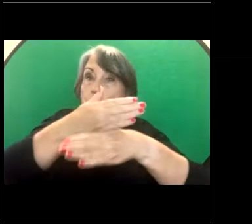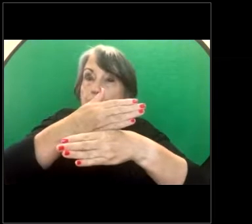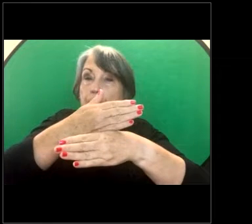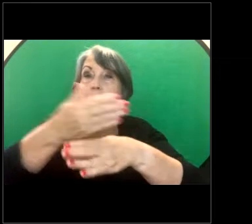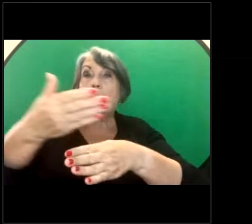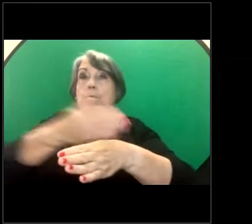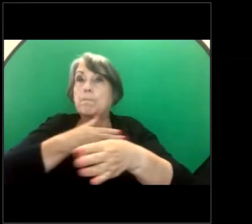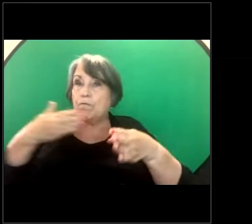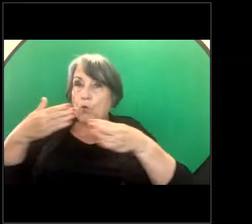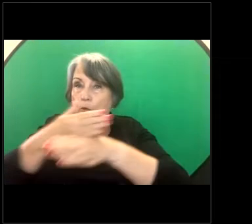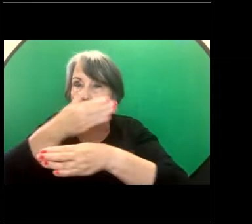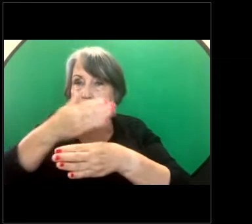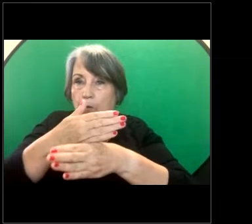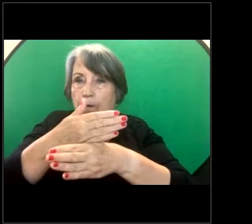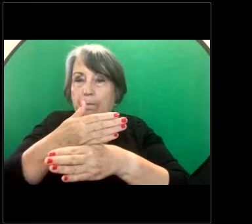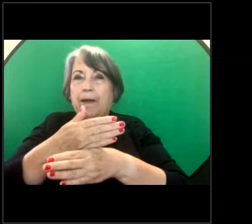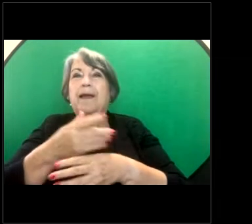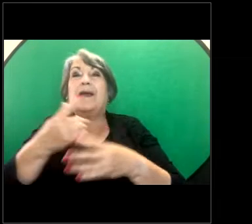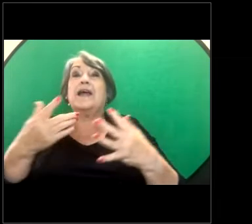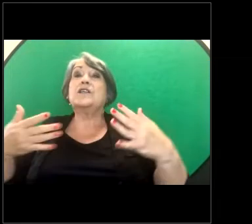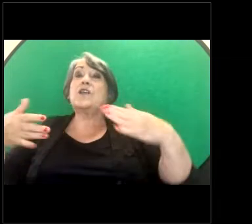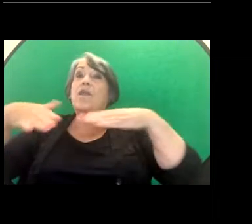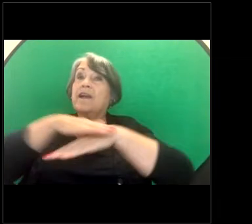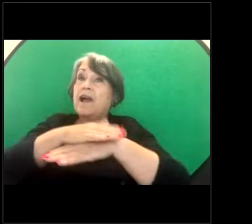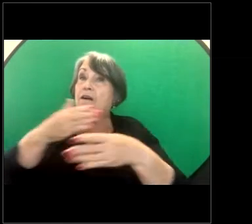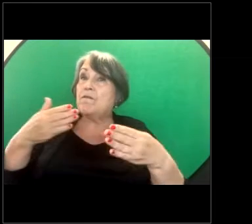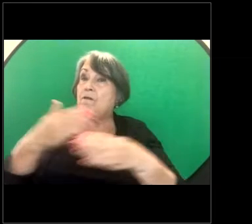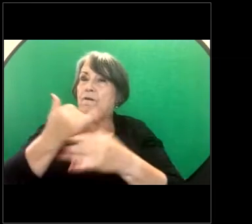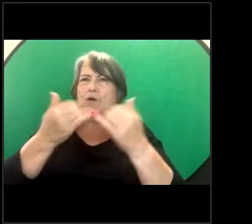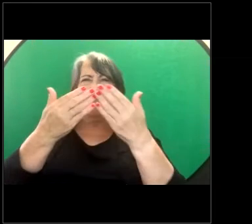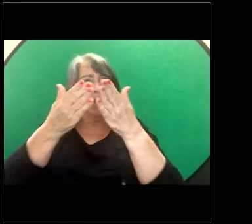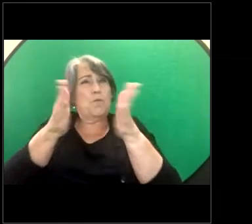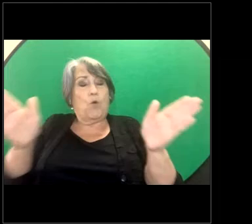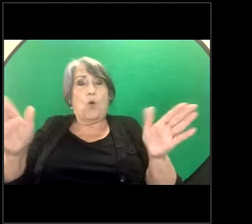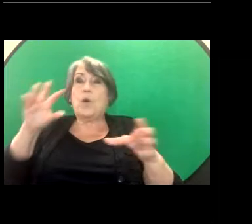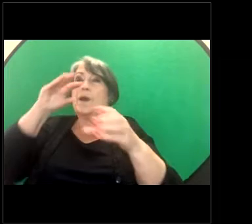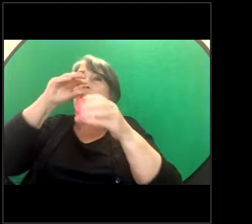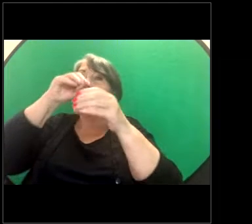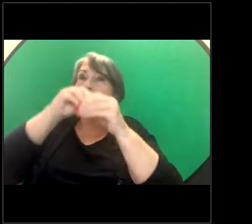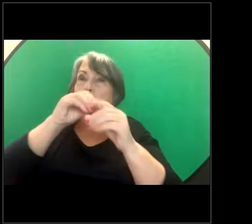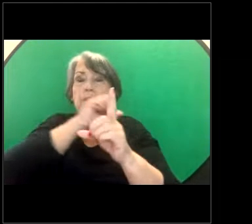and so the coverage of employment is very broad. It includes circumstances where two people who